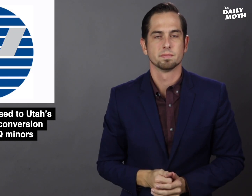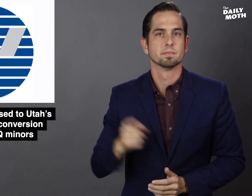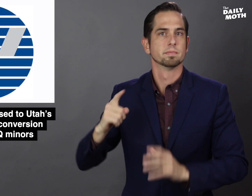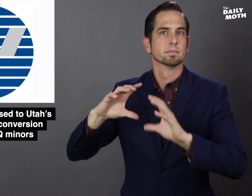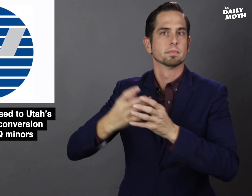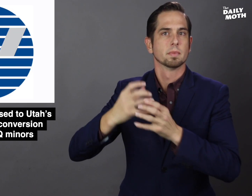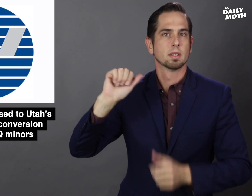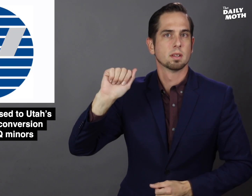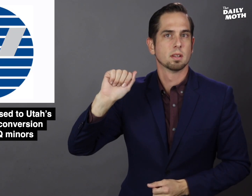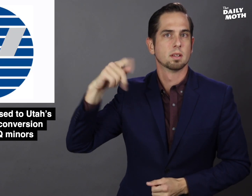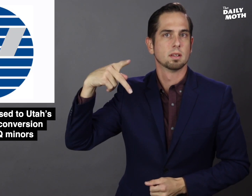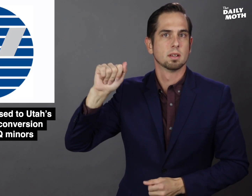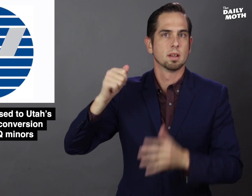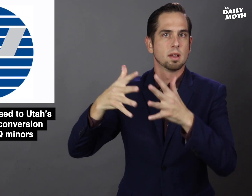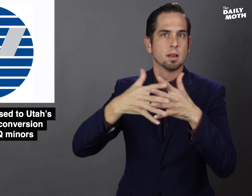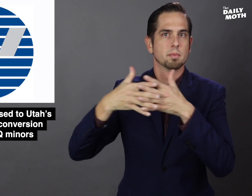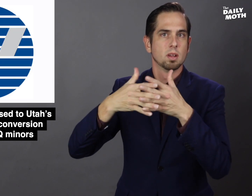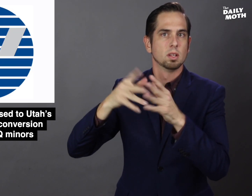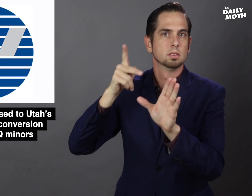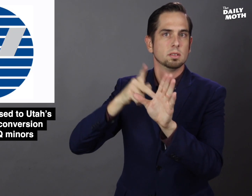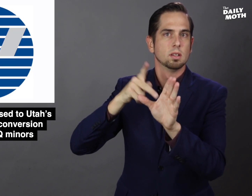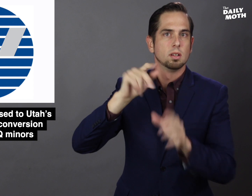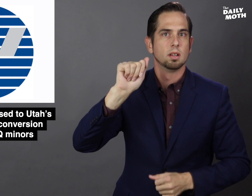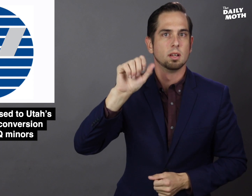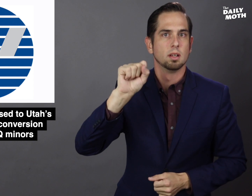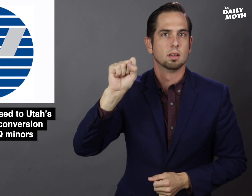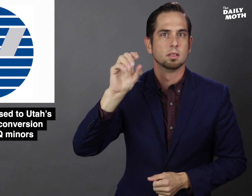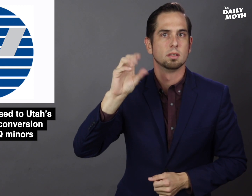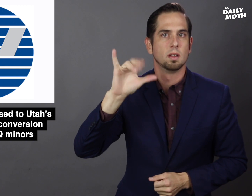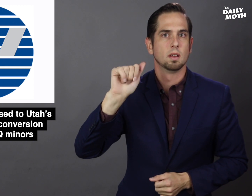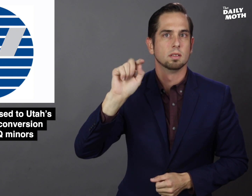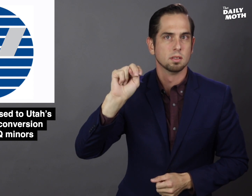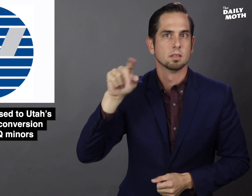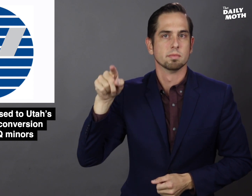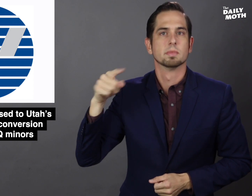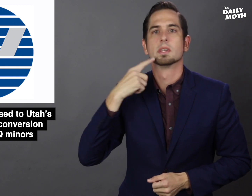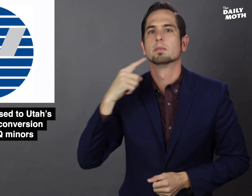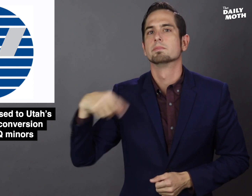The American Psychiatry Association said